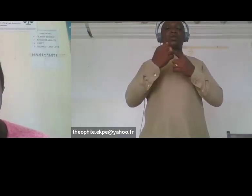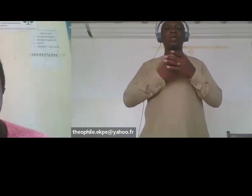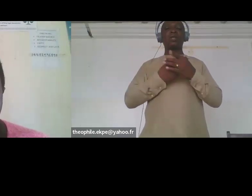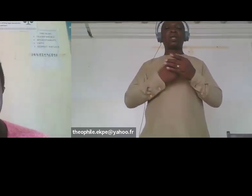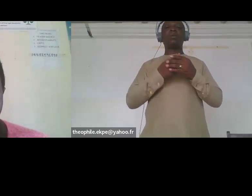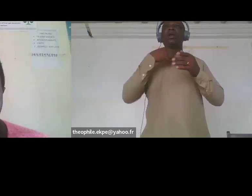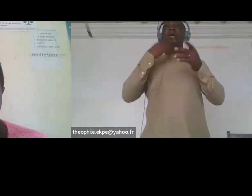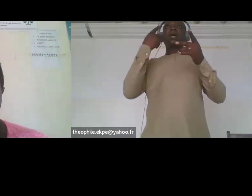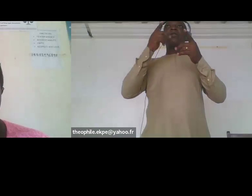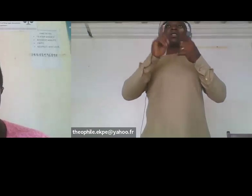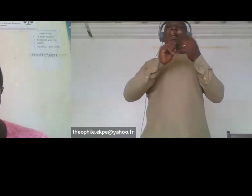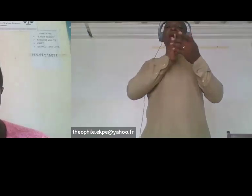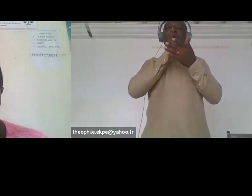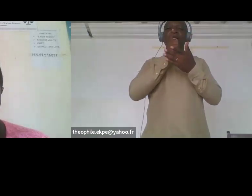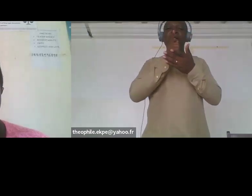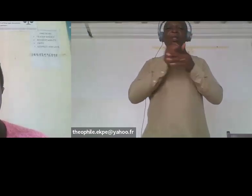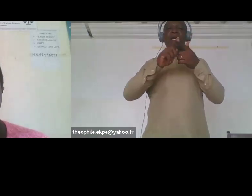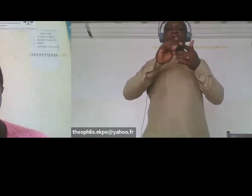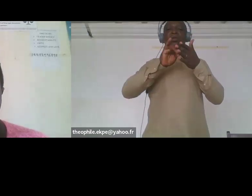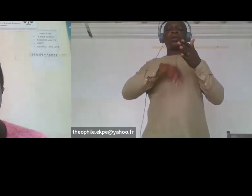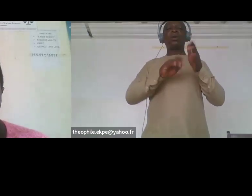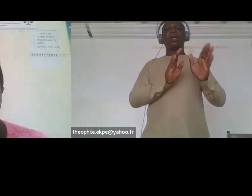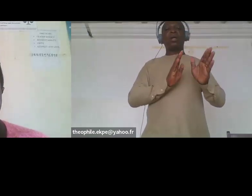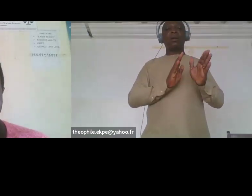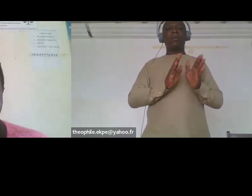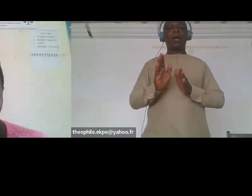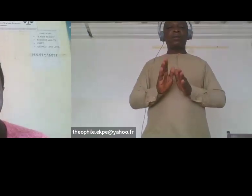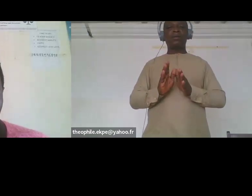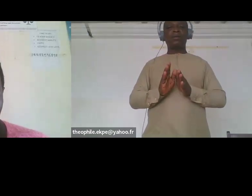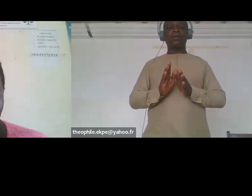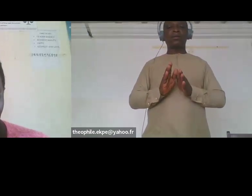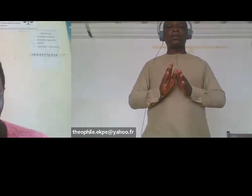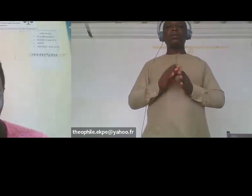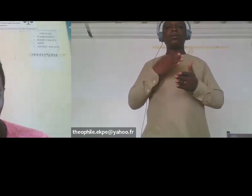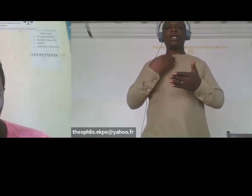ensuring that the specific needs of women and girls with disabilities are